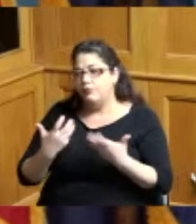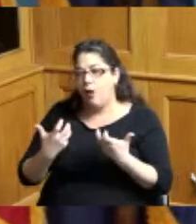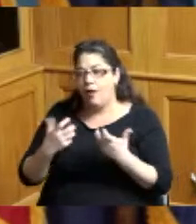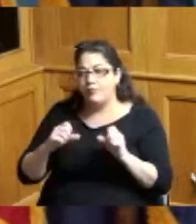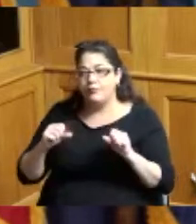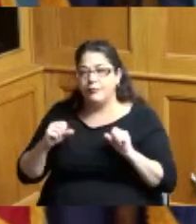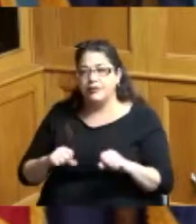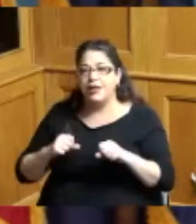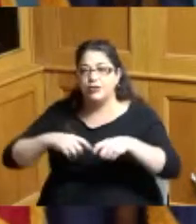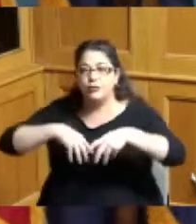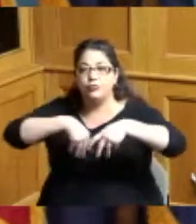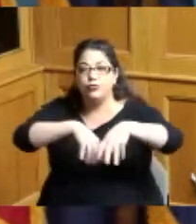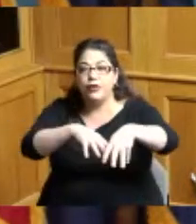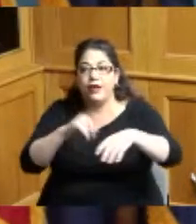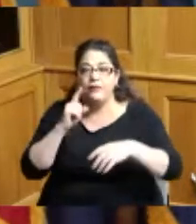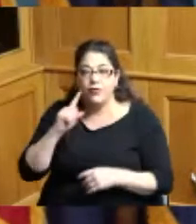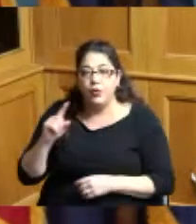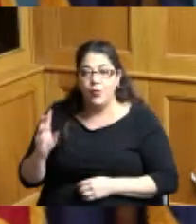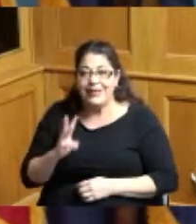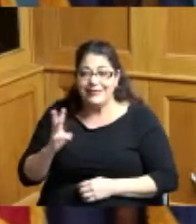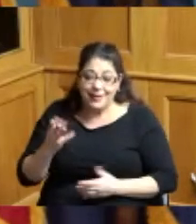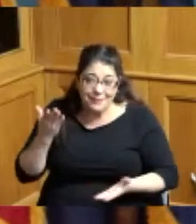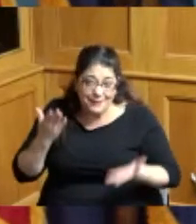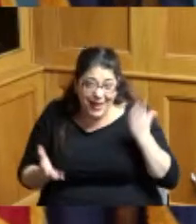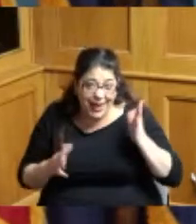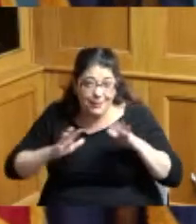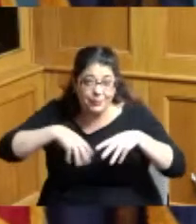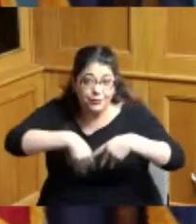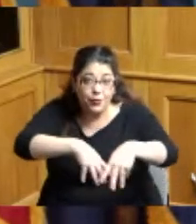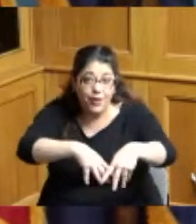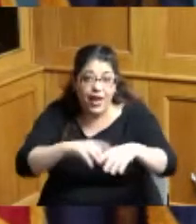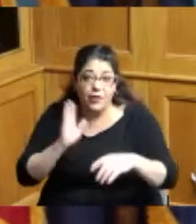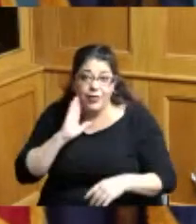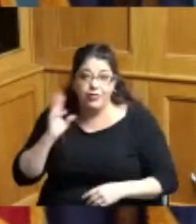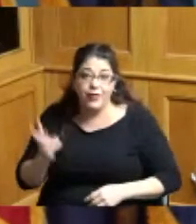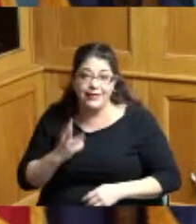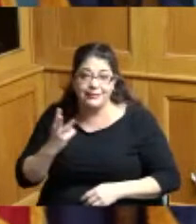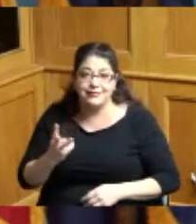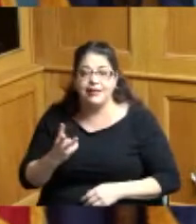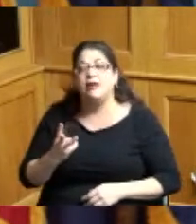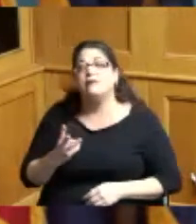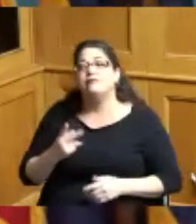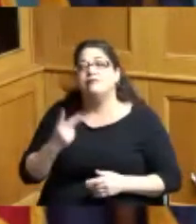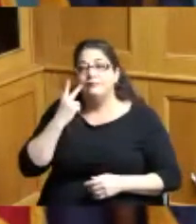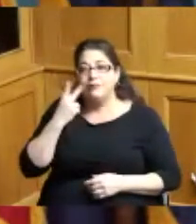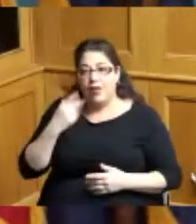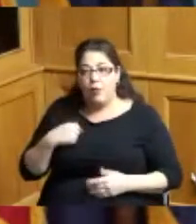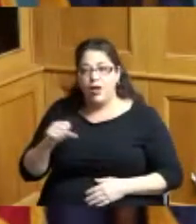parade on Wednesday potentially so I'm and I'm looking for a Super Bowl win I'm I've